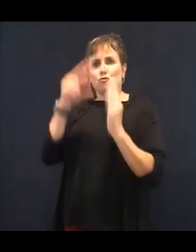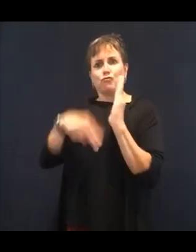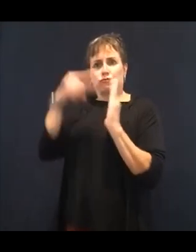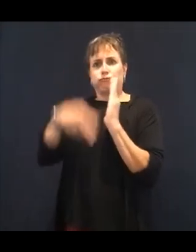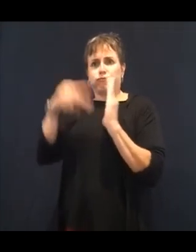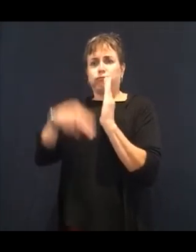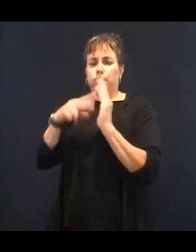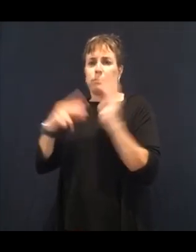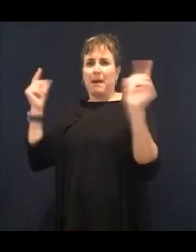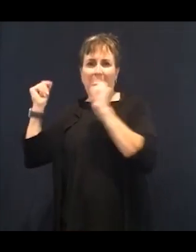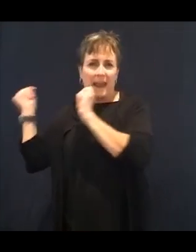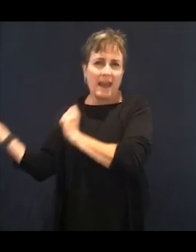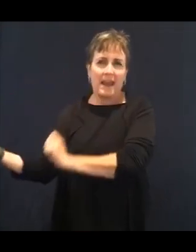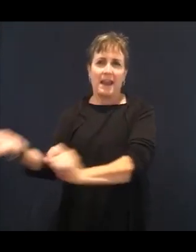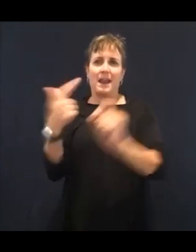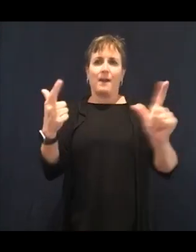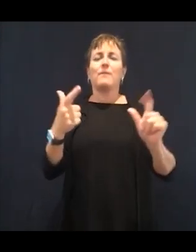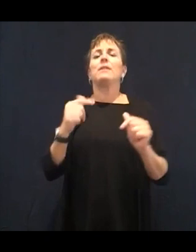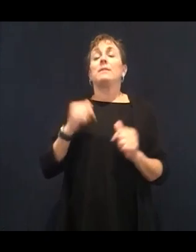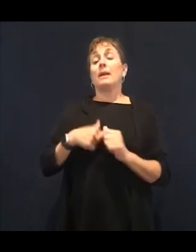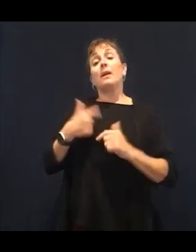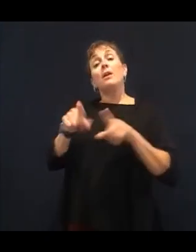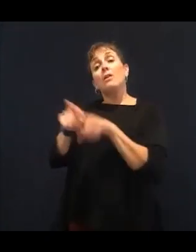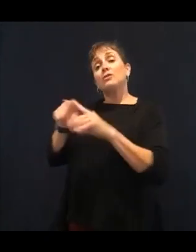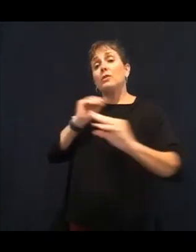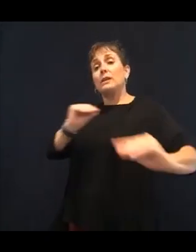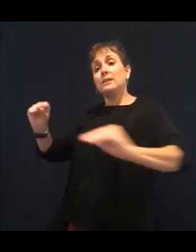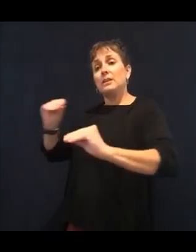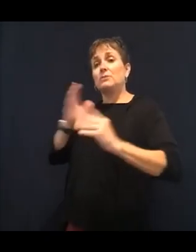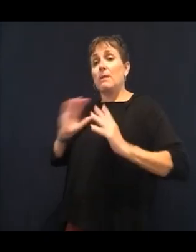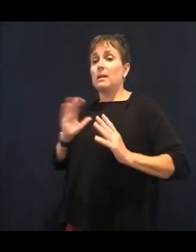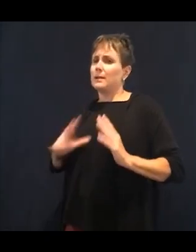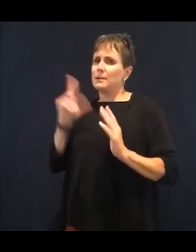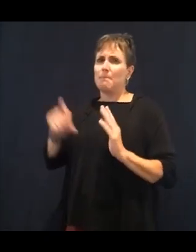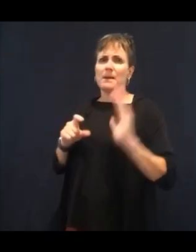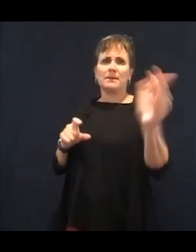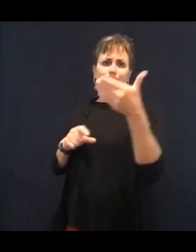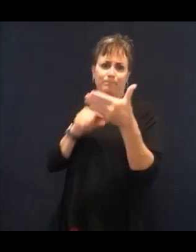when I'm saying step number four. Don't believe the hype.